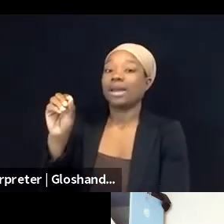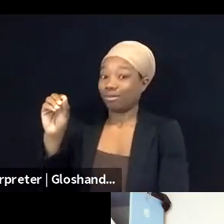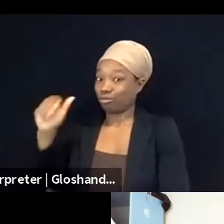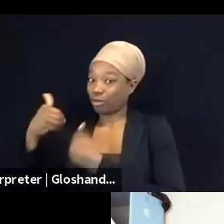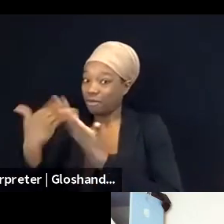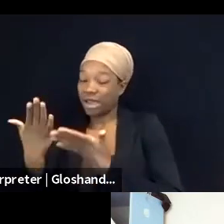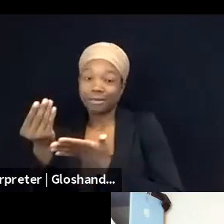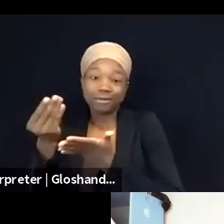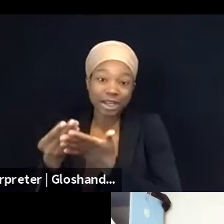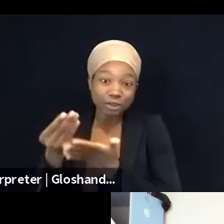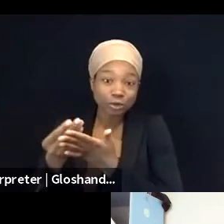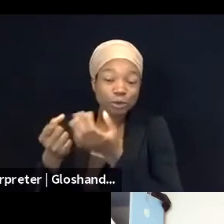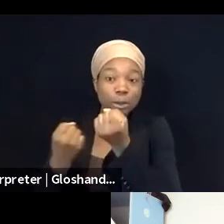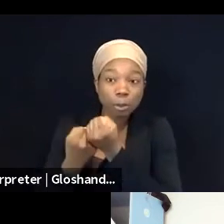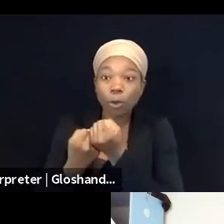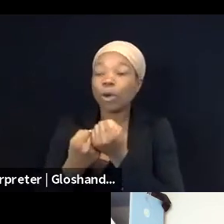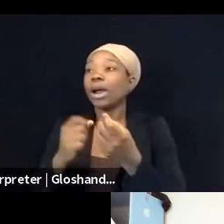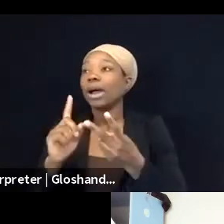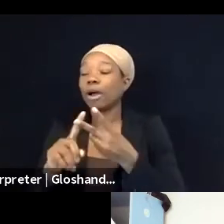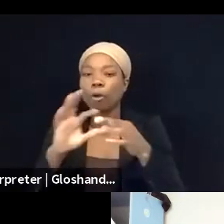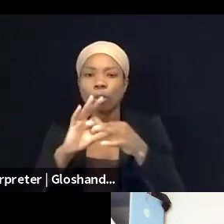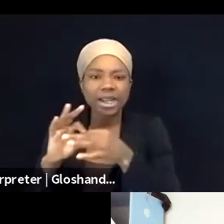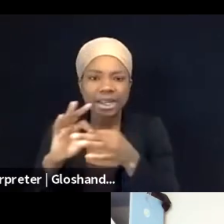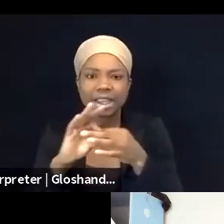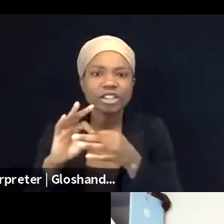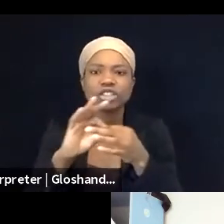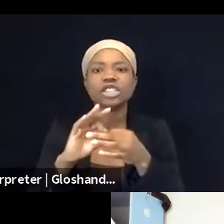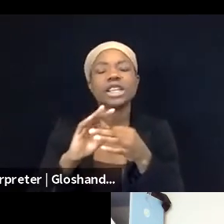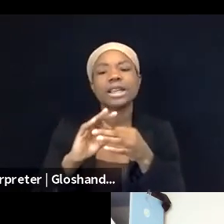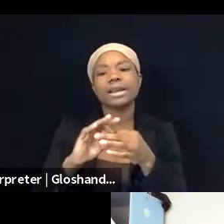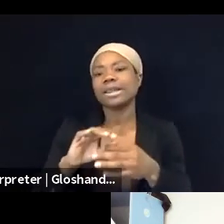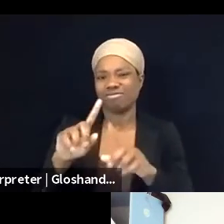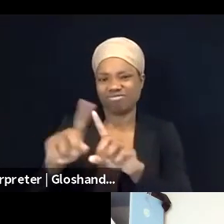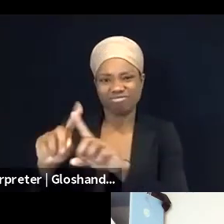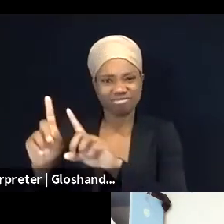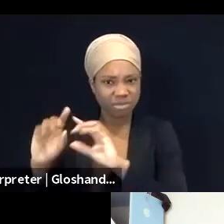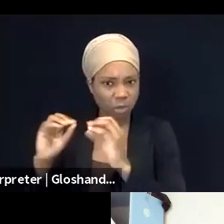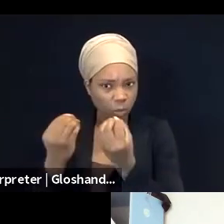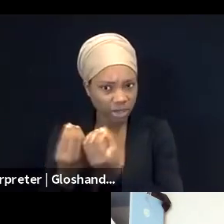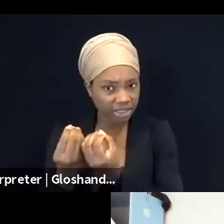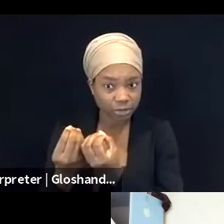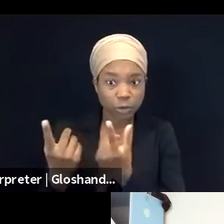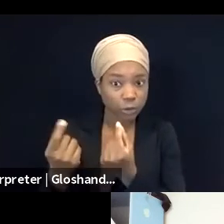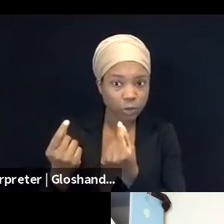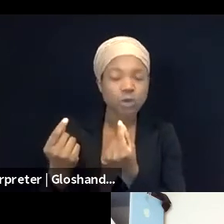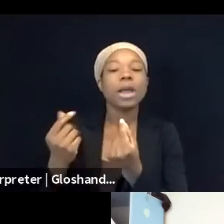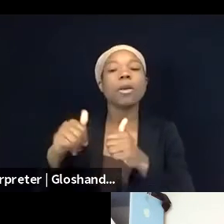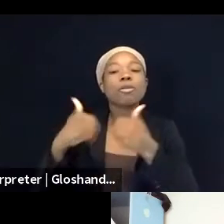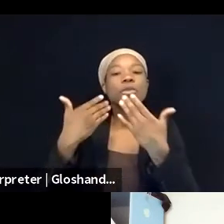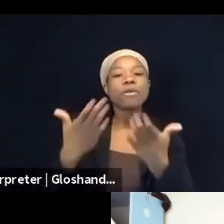like ACTIL, 4IL and others that basically, together, they do mass reporting on Palestinian content,